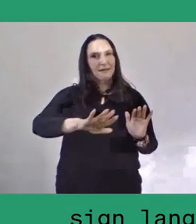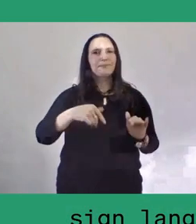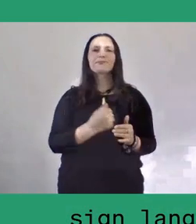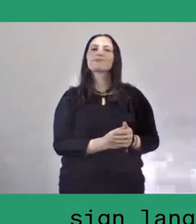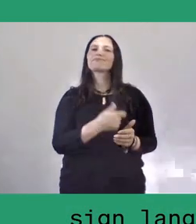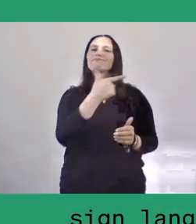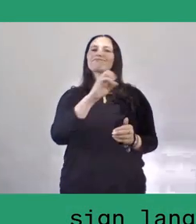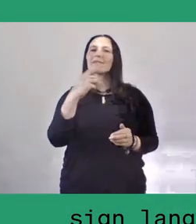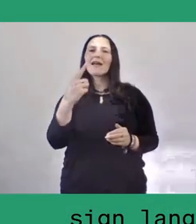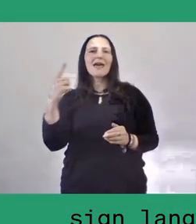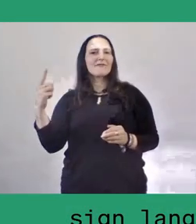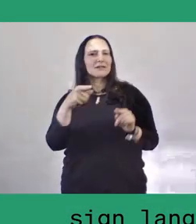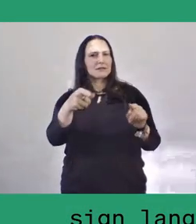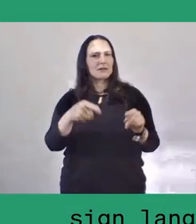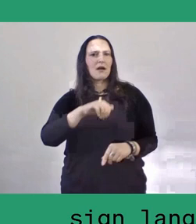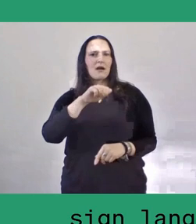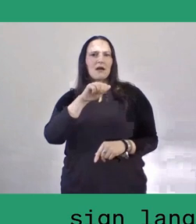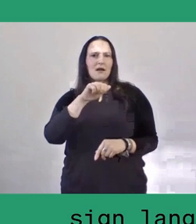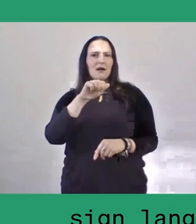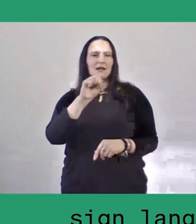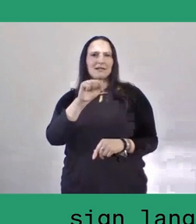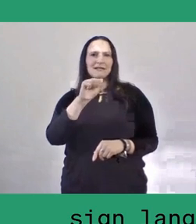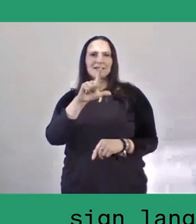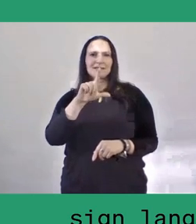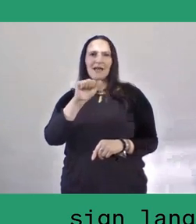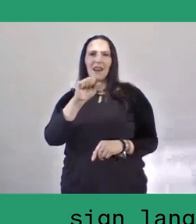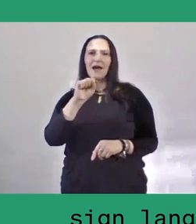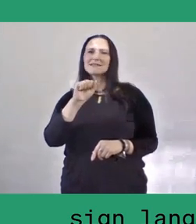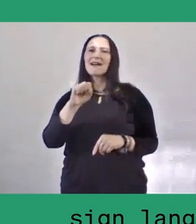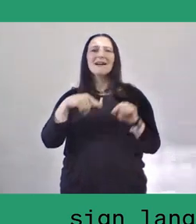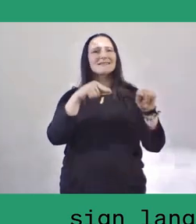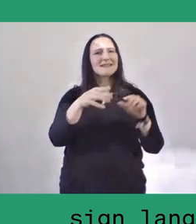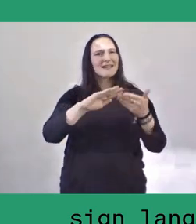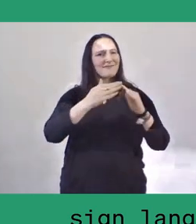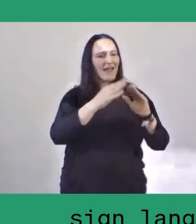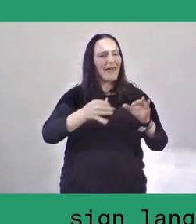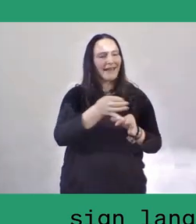In 2011, Salassa, along with farmers from the village where he was born,